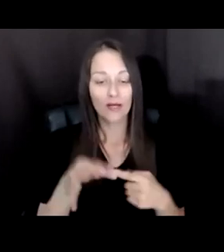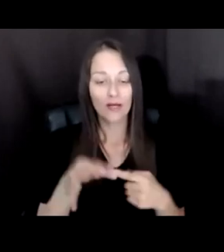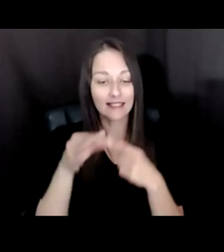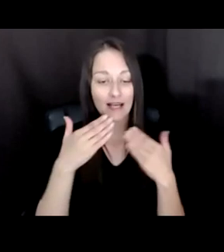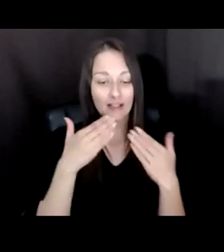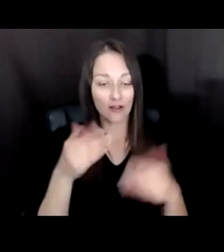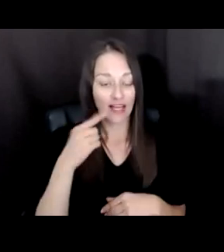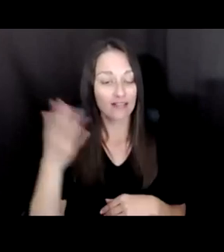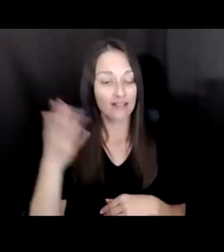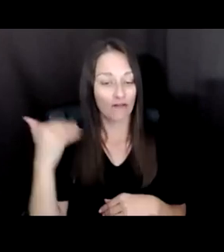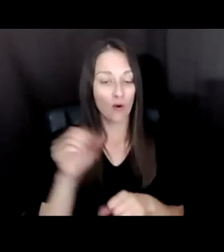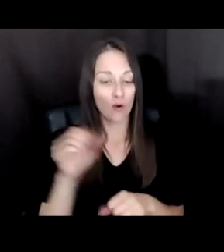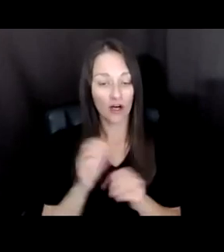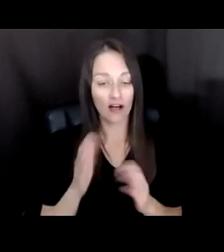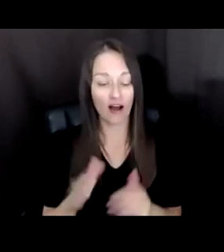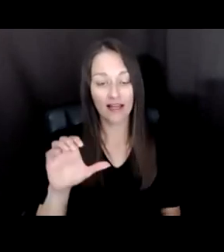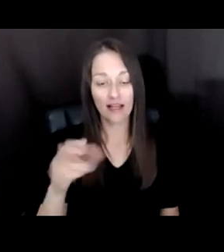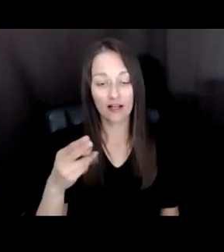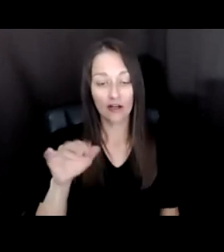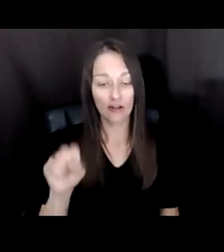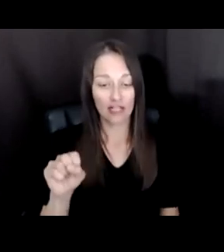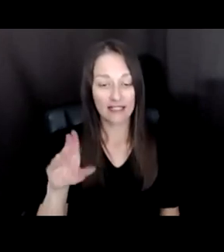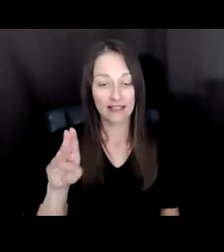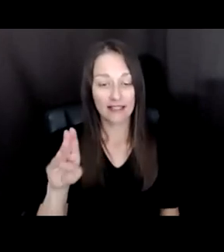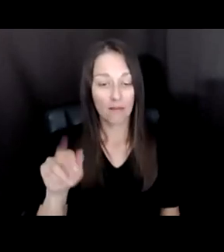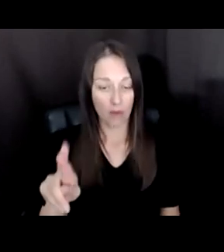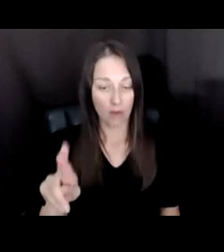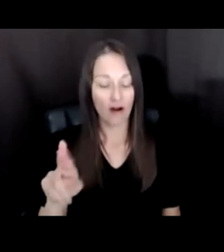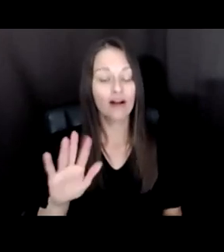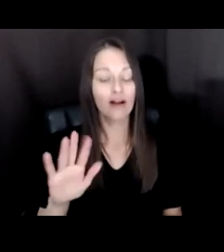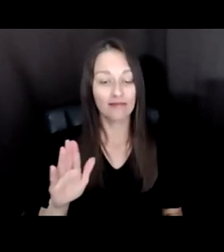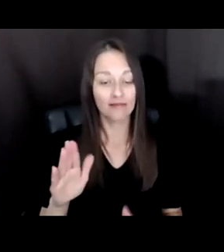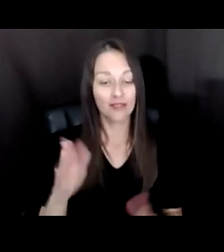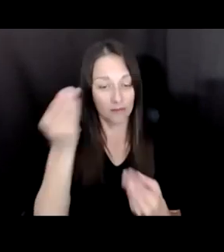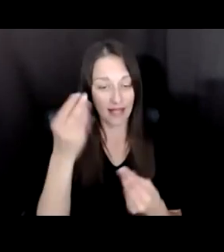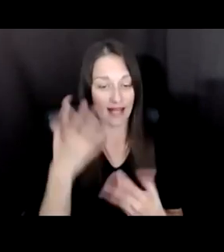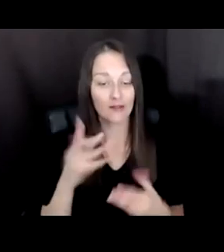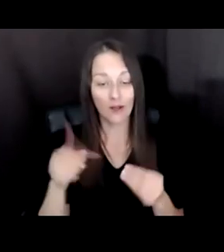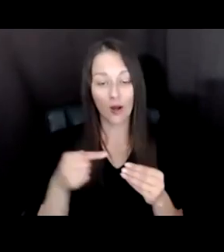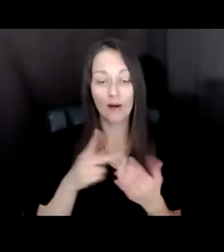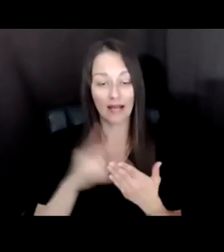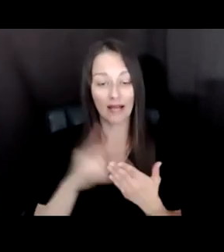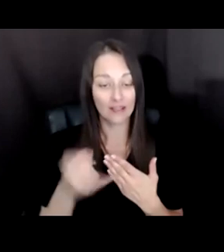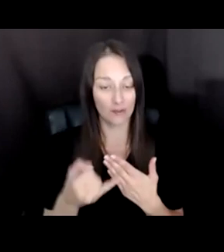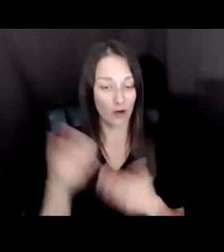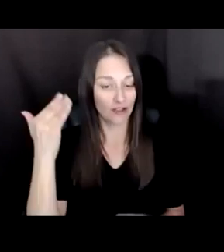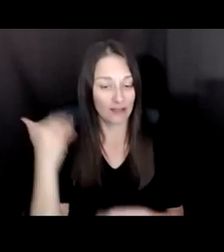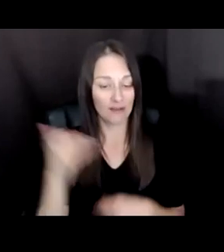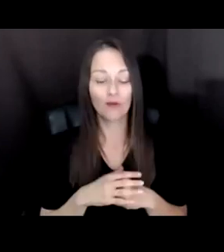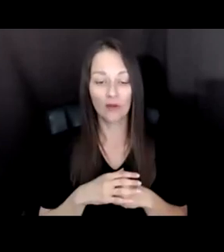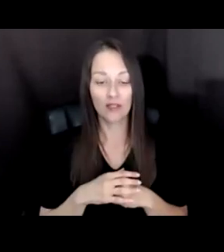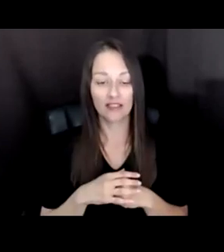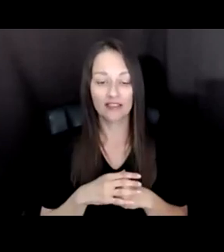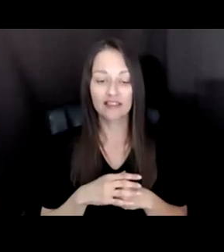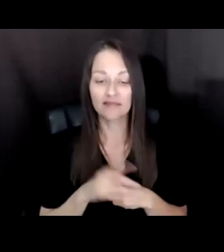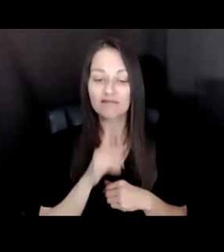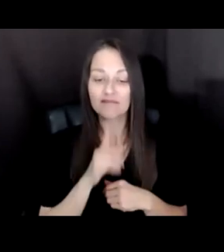WHO BROUGHT THIS PROJECT TO KNIGHT IN THE FIRST PLACE AND WHO IT IS HAS BEEN MY PRIVILEGE TO, TO